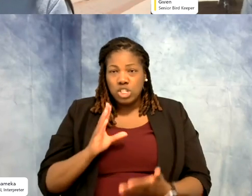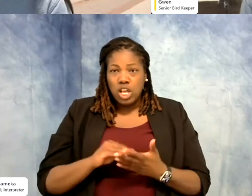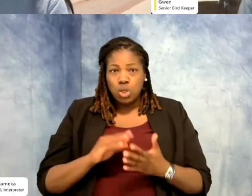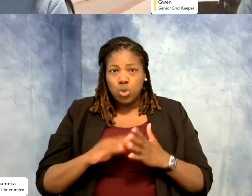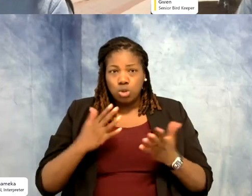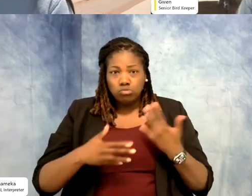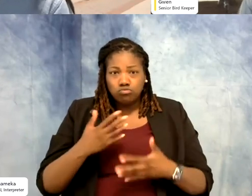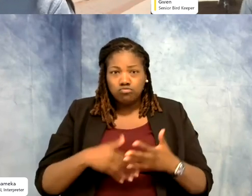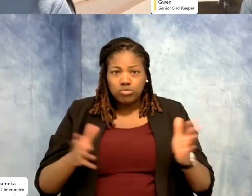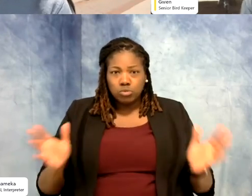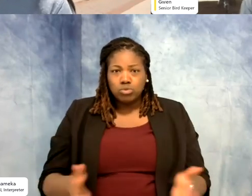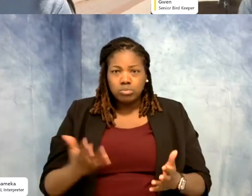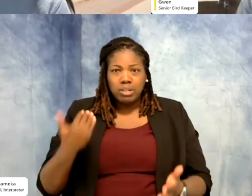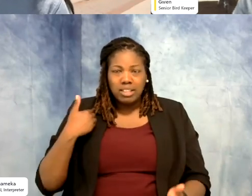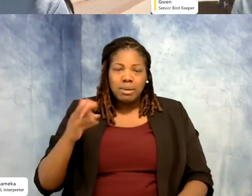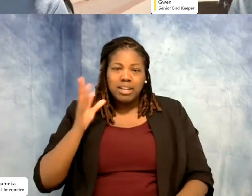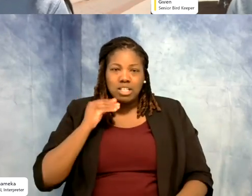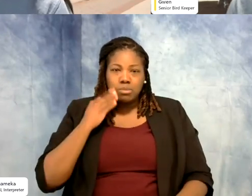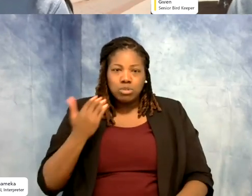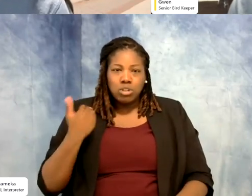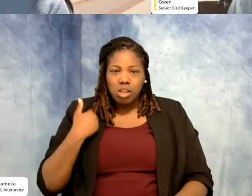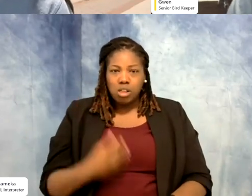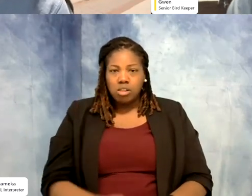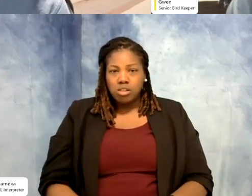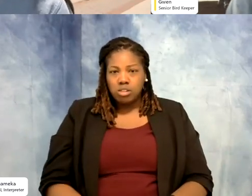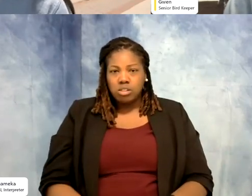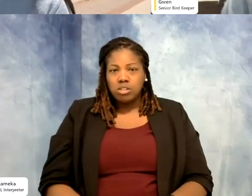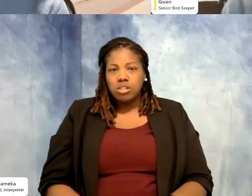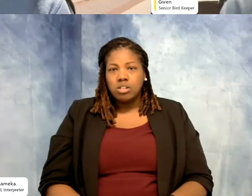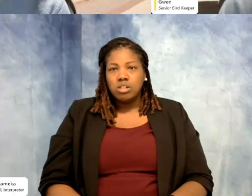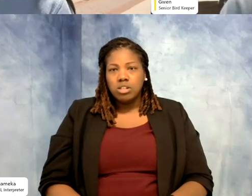But I had experience back then so one hand watched the other. I was around a lot of great people,